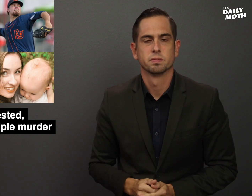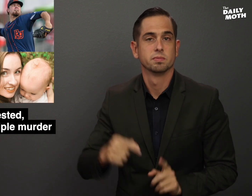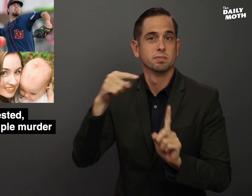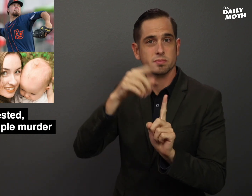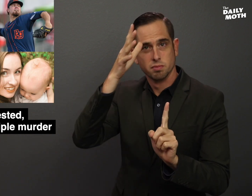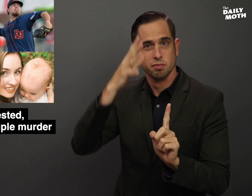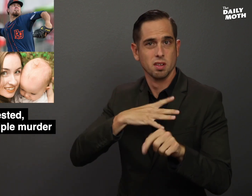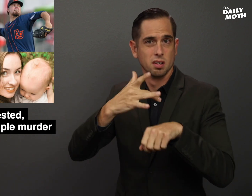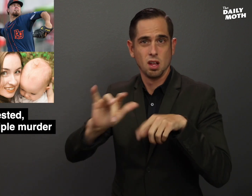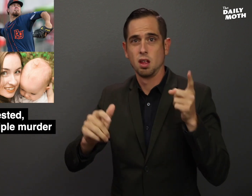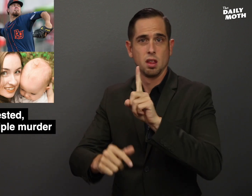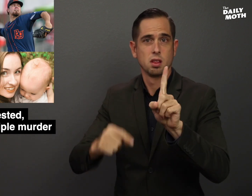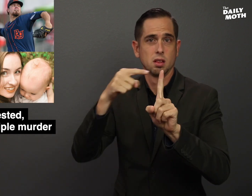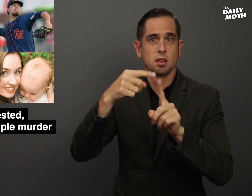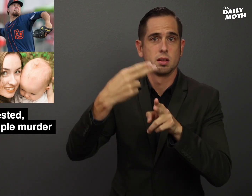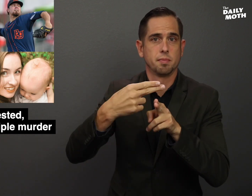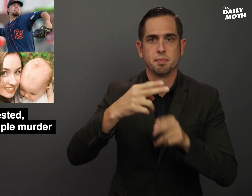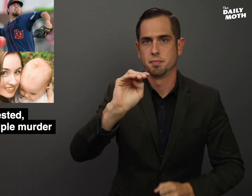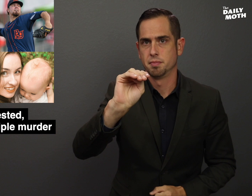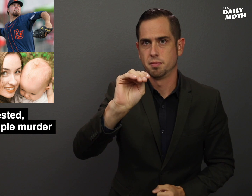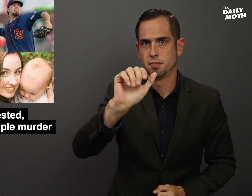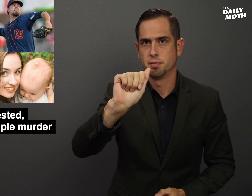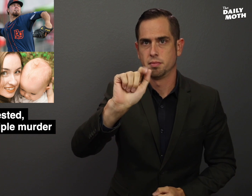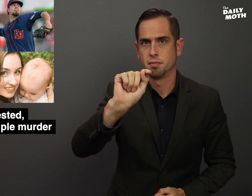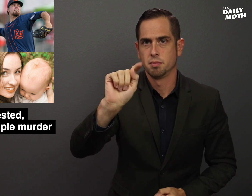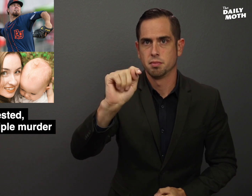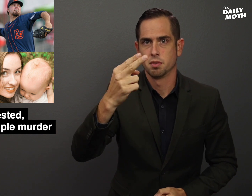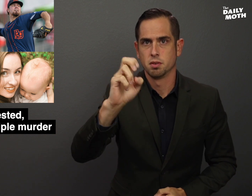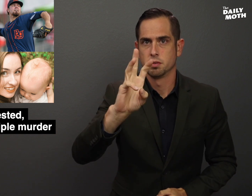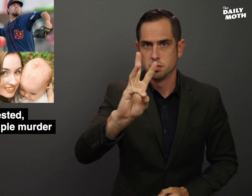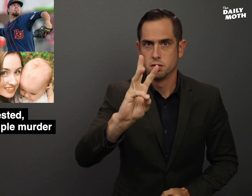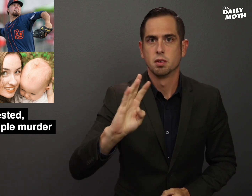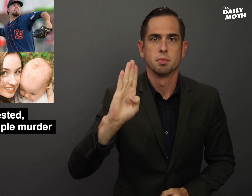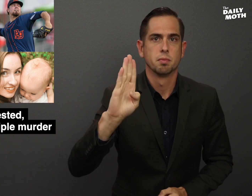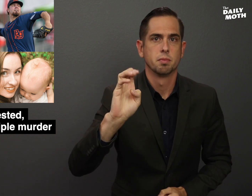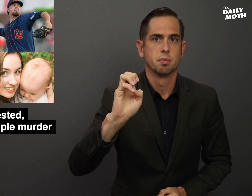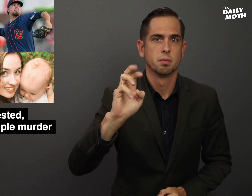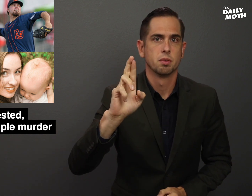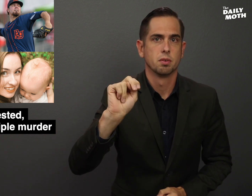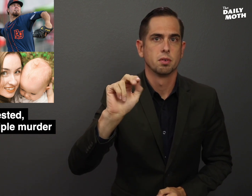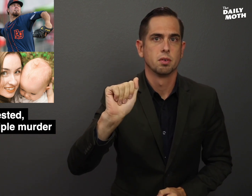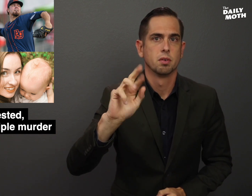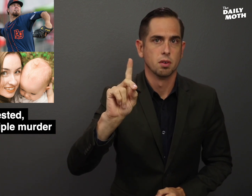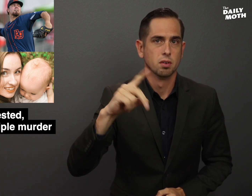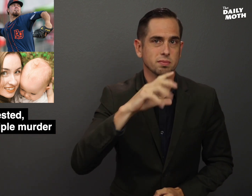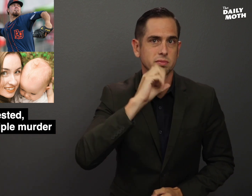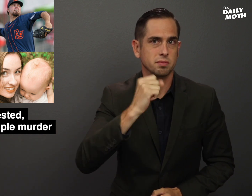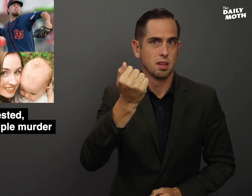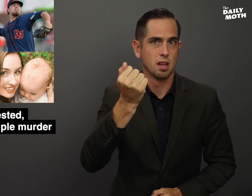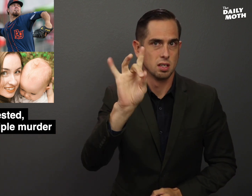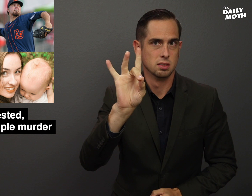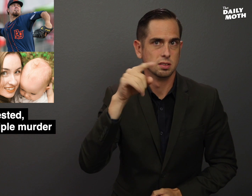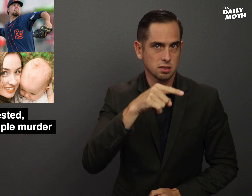The man's name is Matthew Bernard (18)